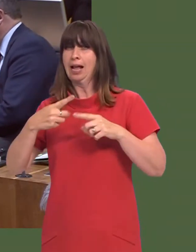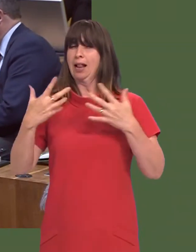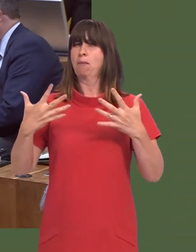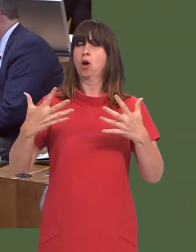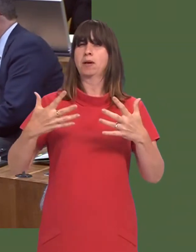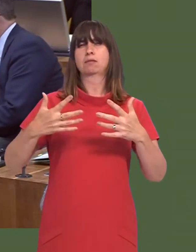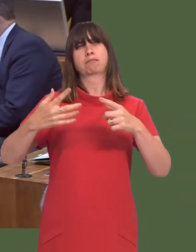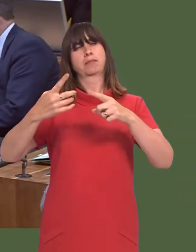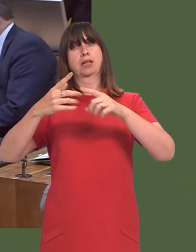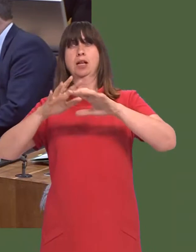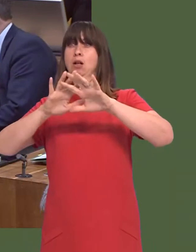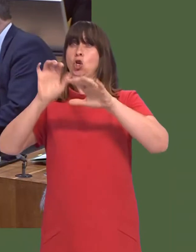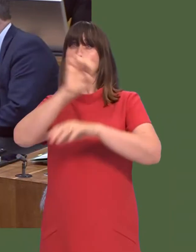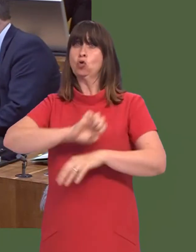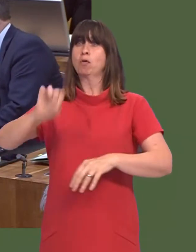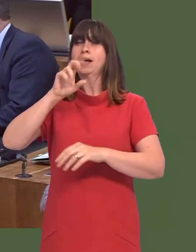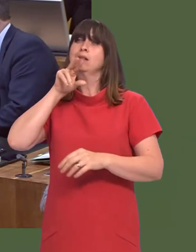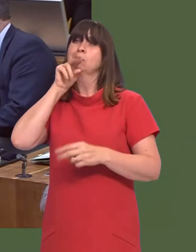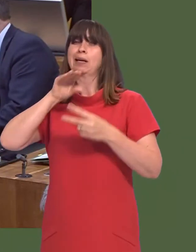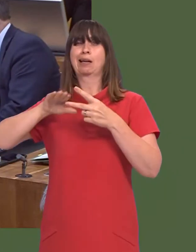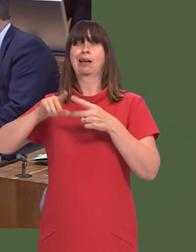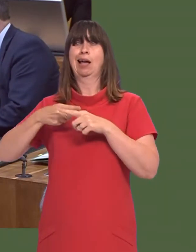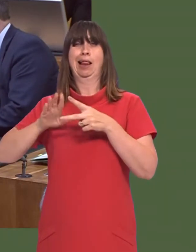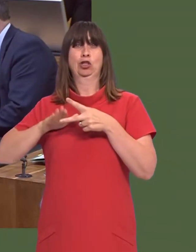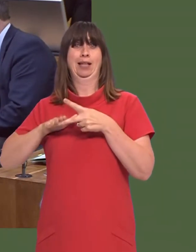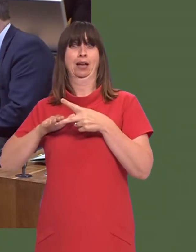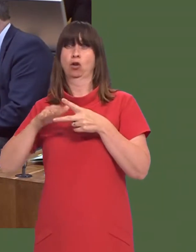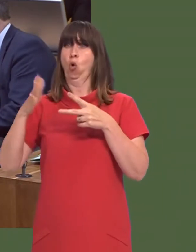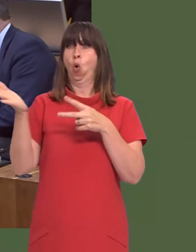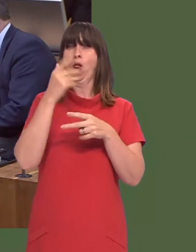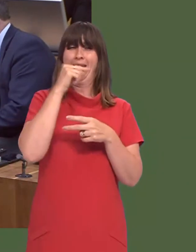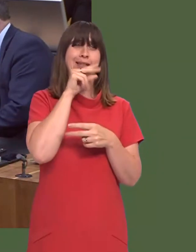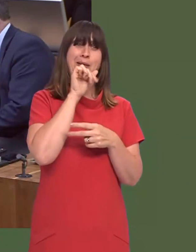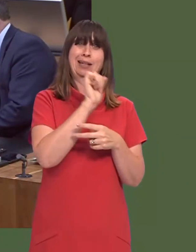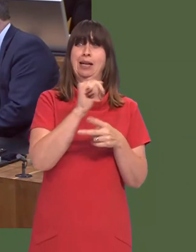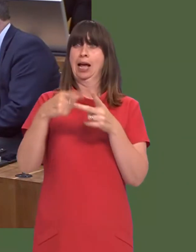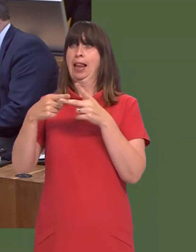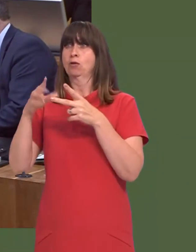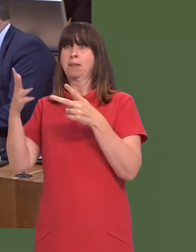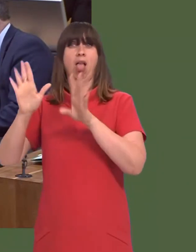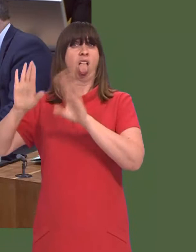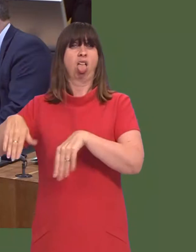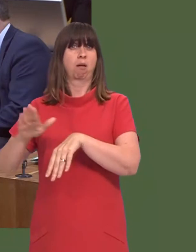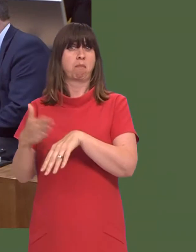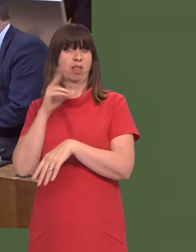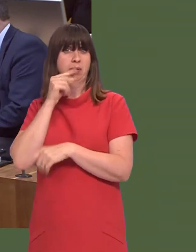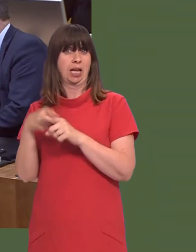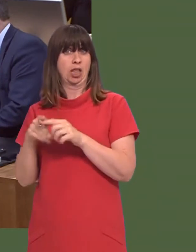that English is per se the second language of people in the European Union. If the UK leaves, the influence of English starts to diminish. What does that mean?